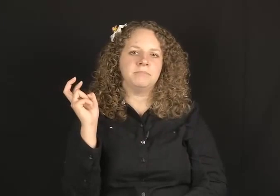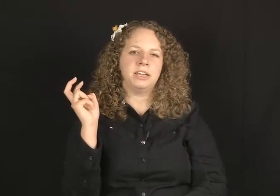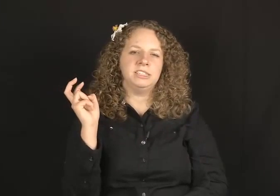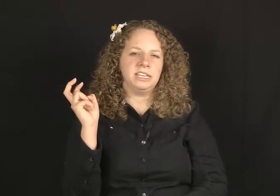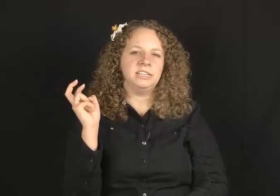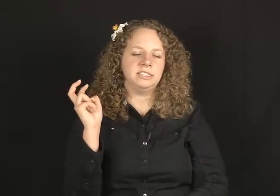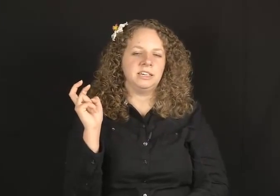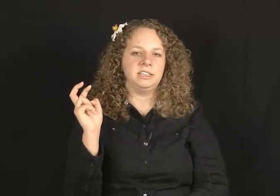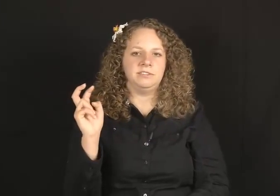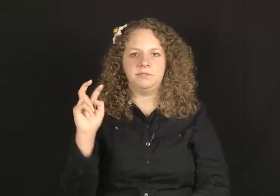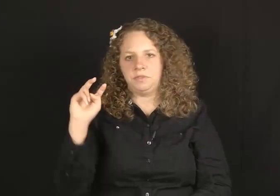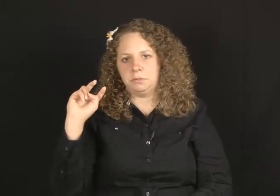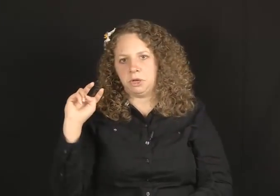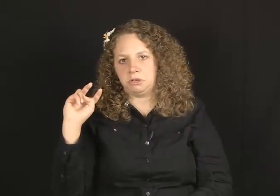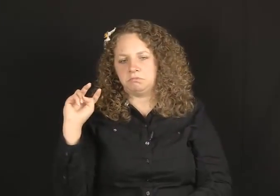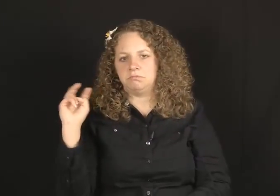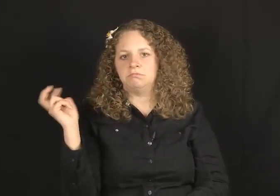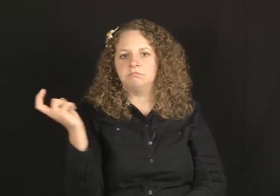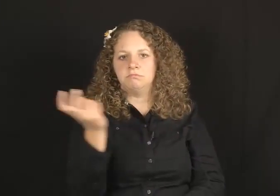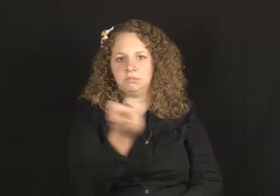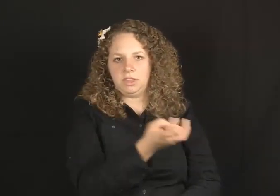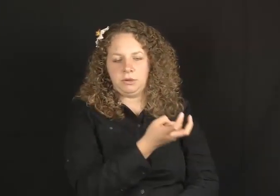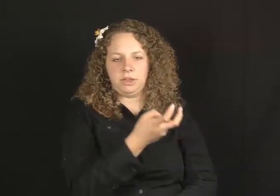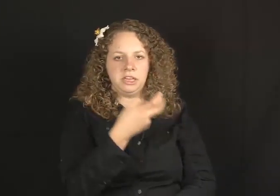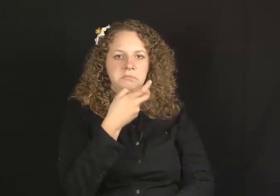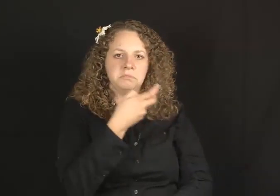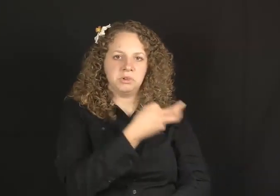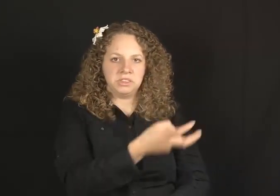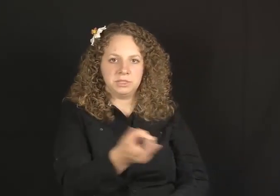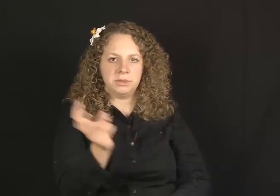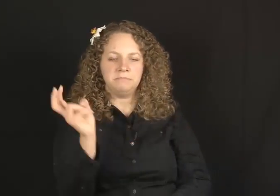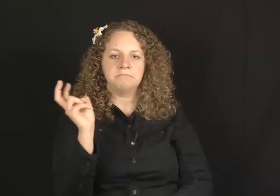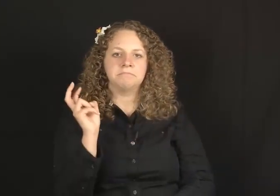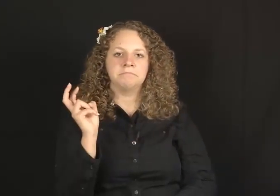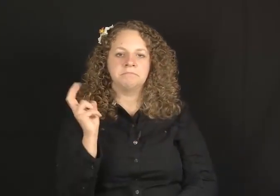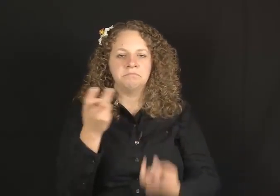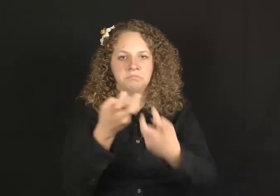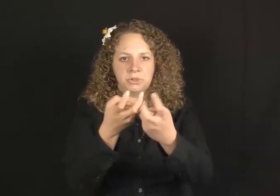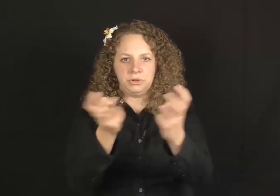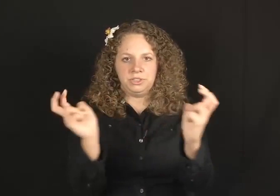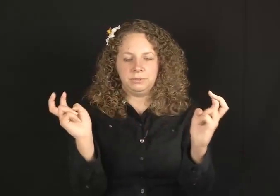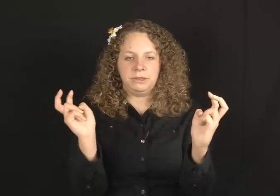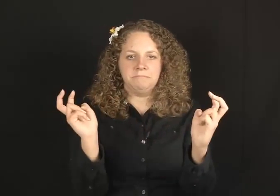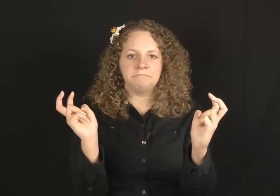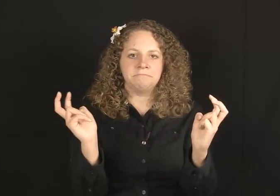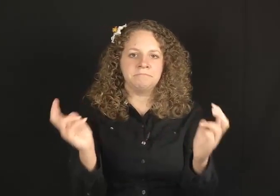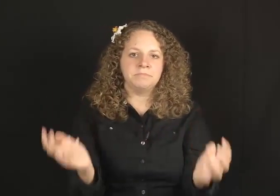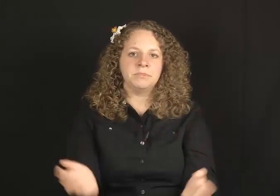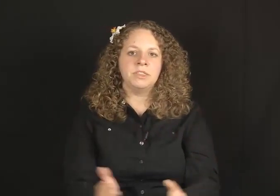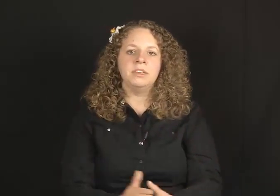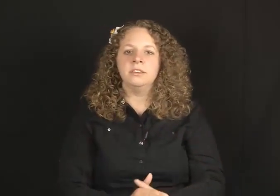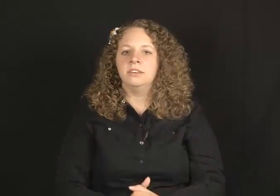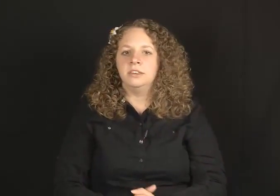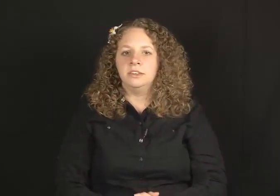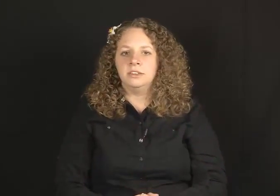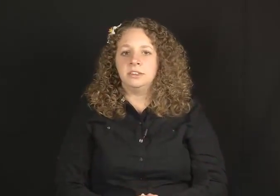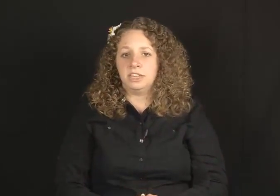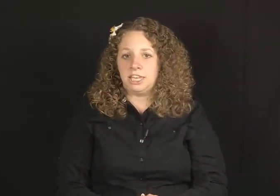I would sign it slightly different from the book that way or this way or this way.